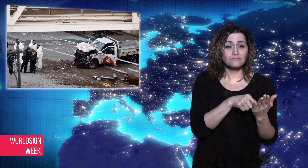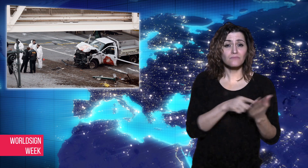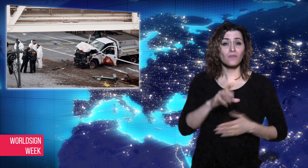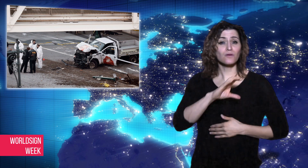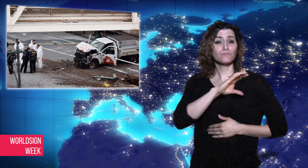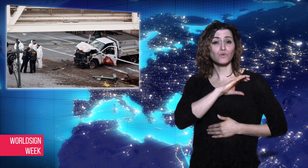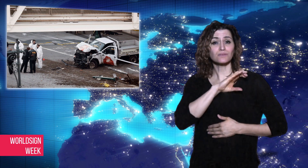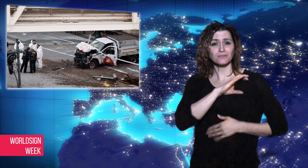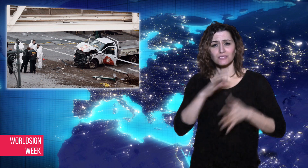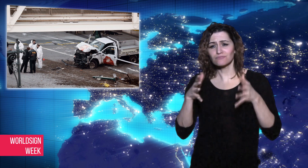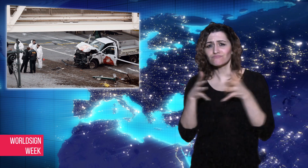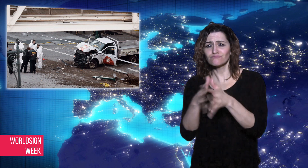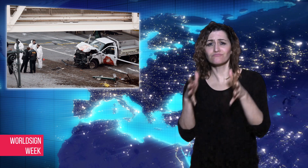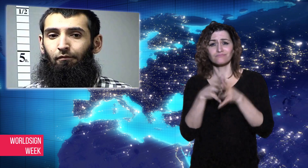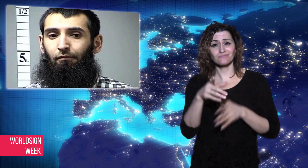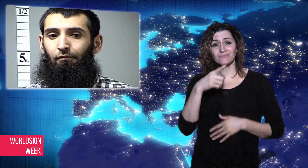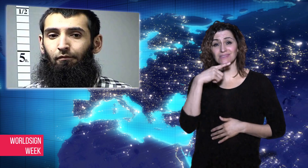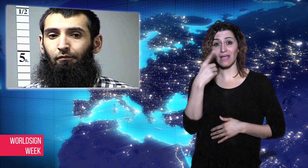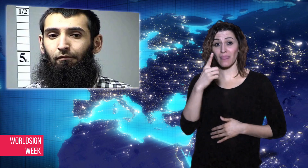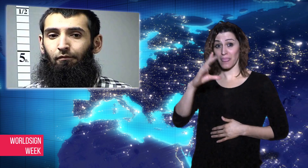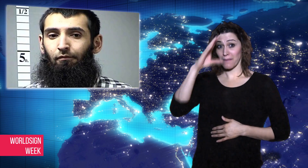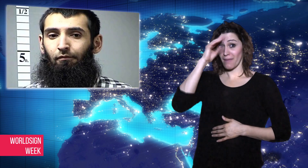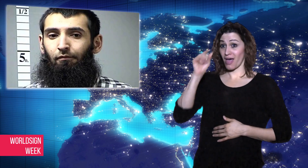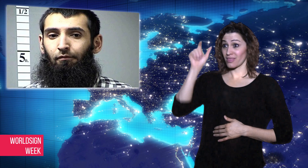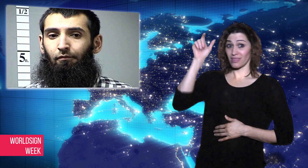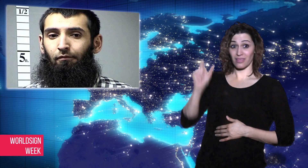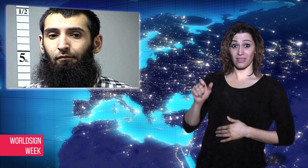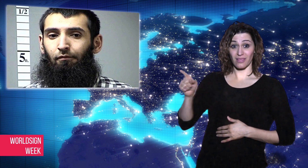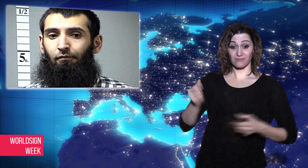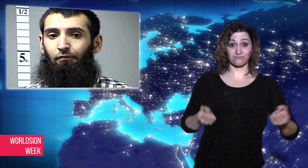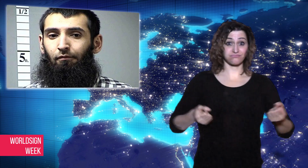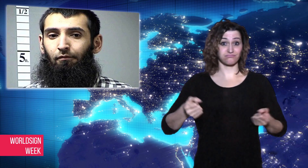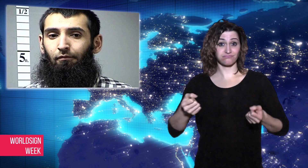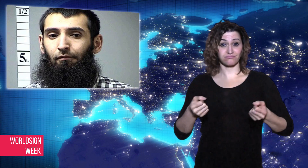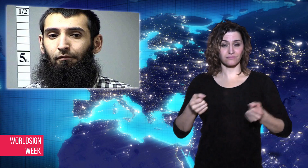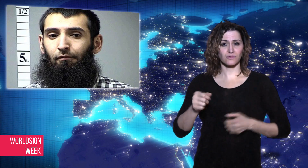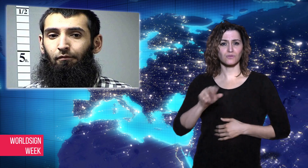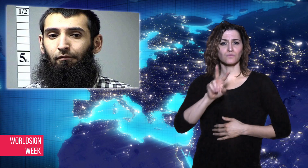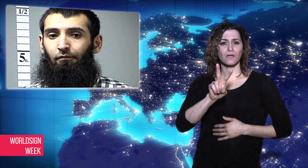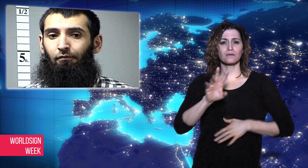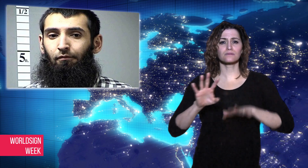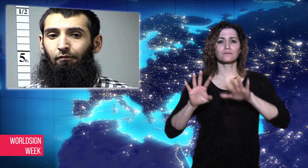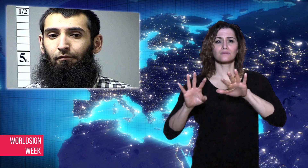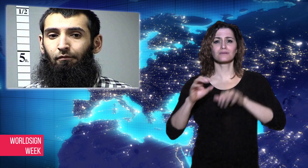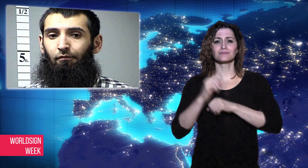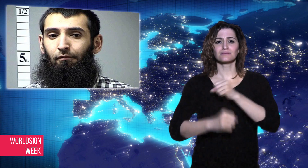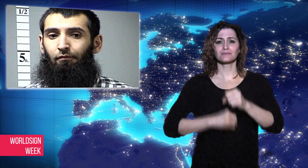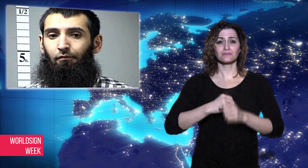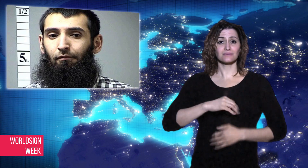old Sayfullo Sapiov moved to USA